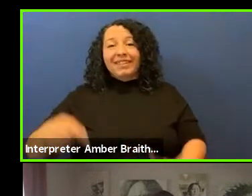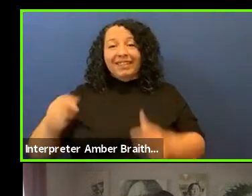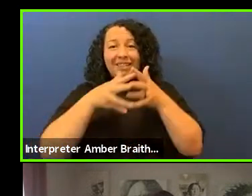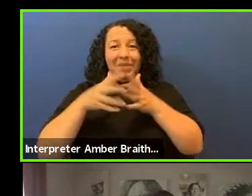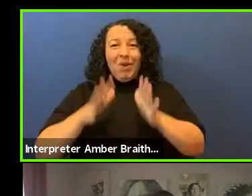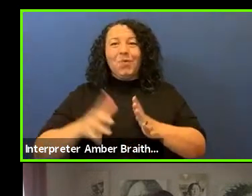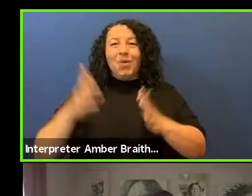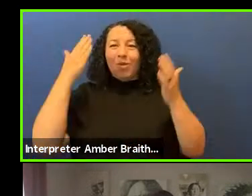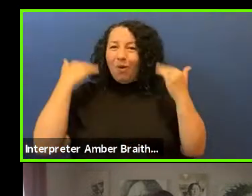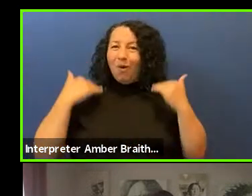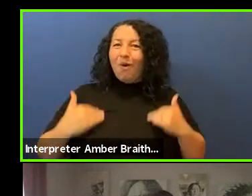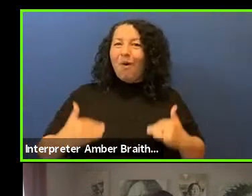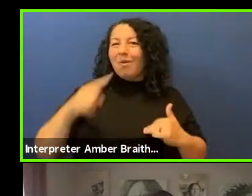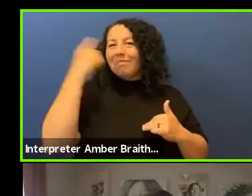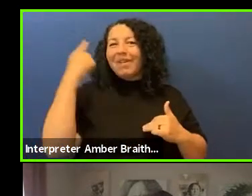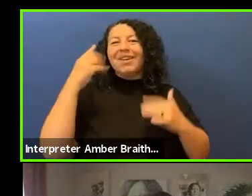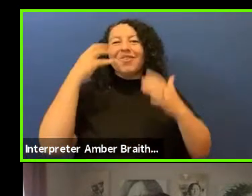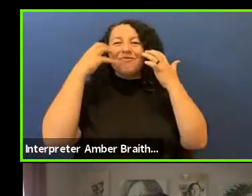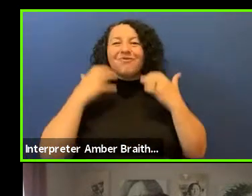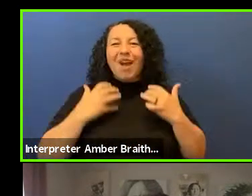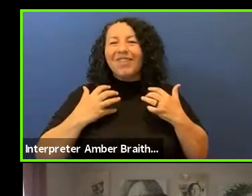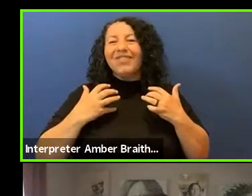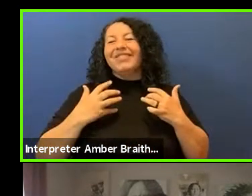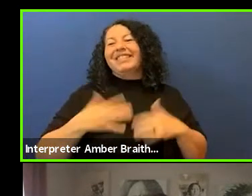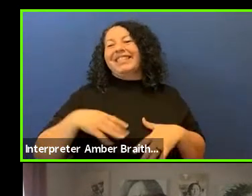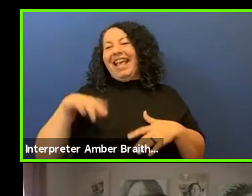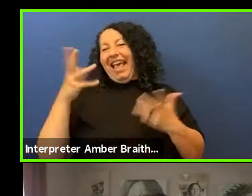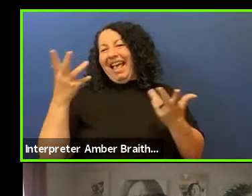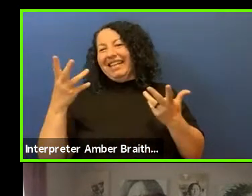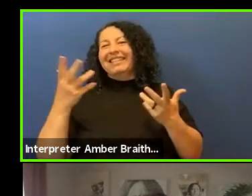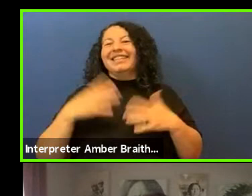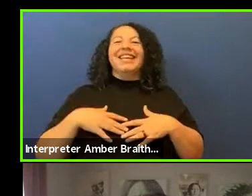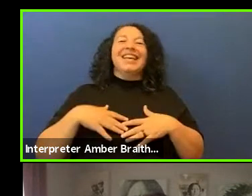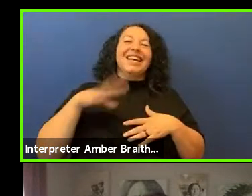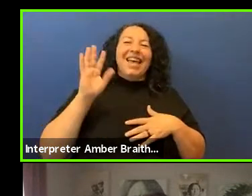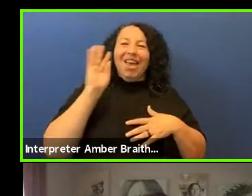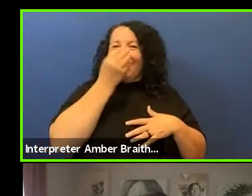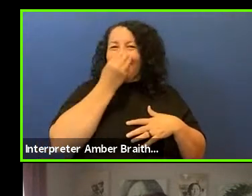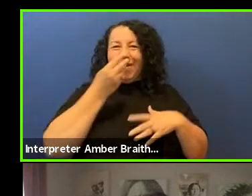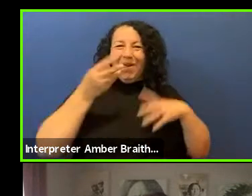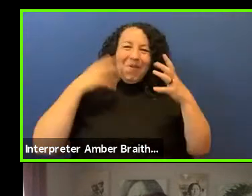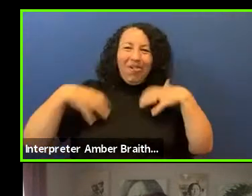freckles, and a floral top. It is with great honor to help introduce